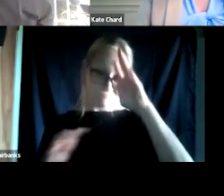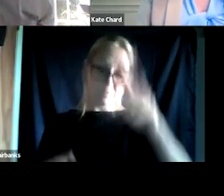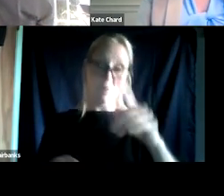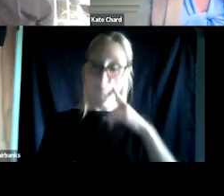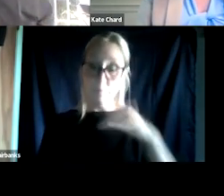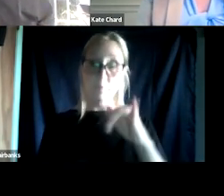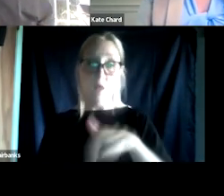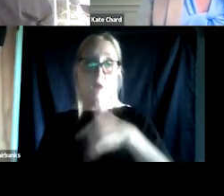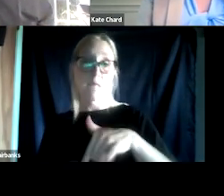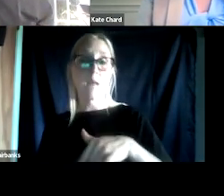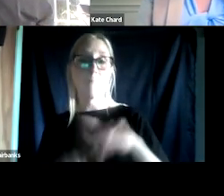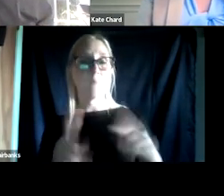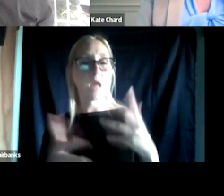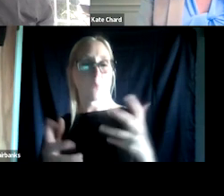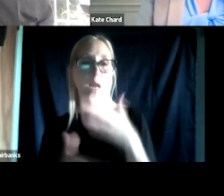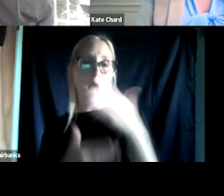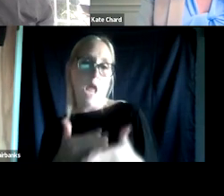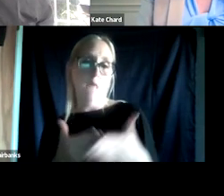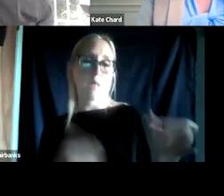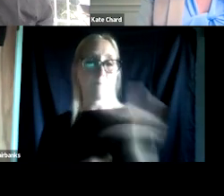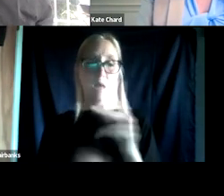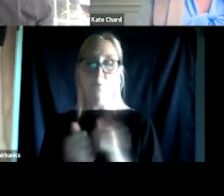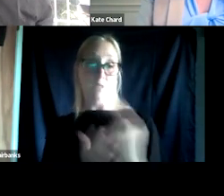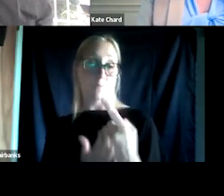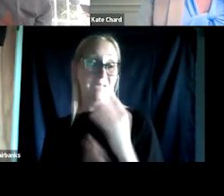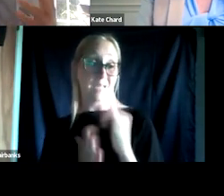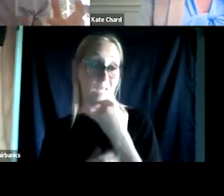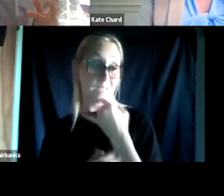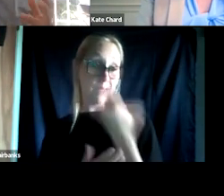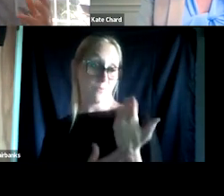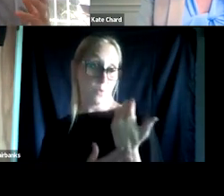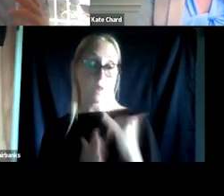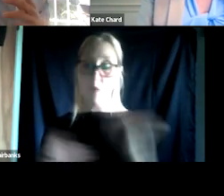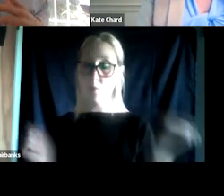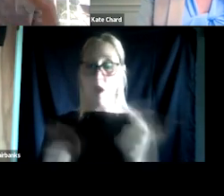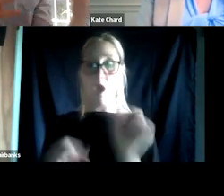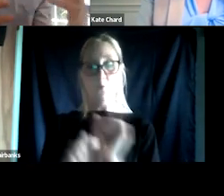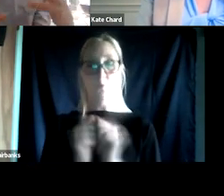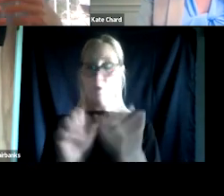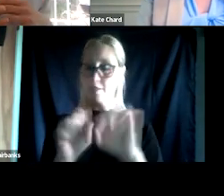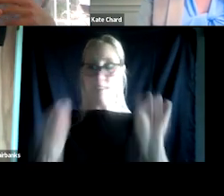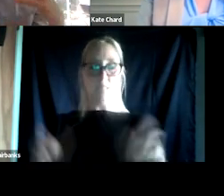So I just want you to wanna end with bringing it back to something I said earlier, which is that we all work in systems and I was talking about court,